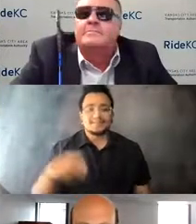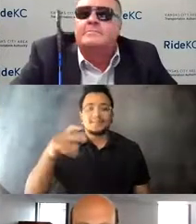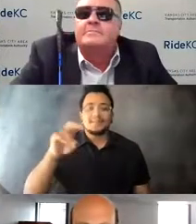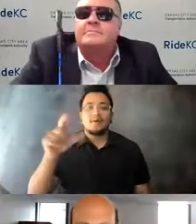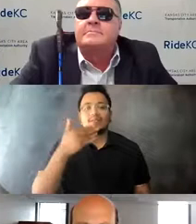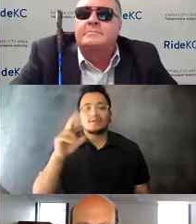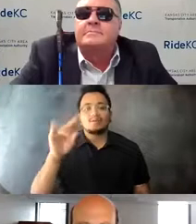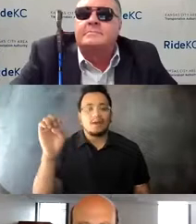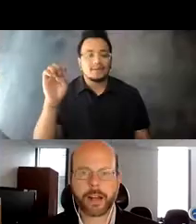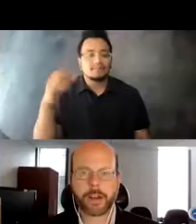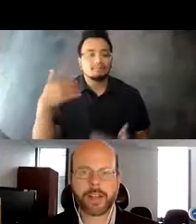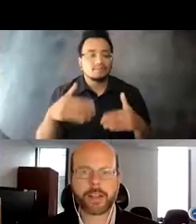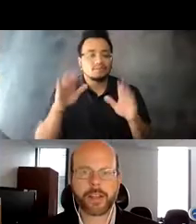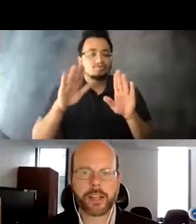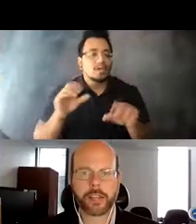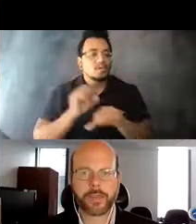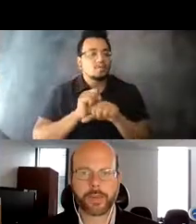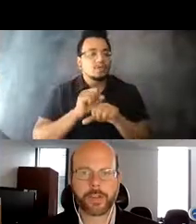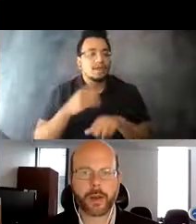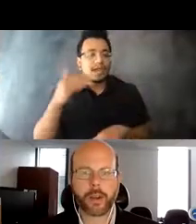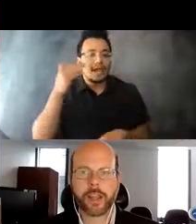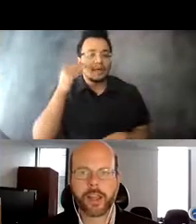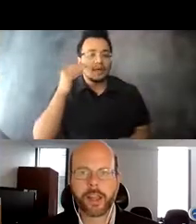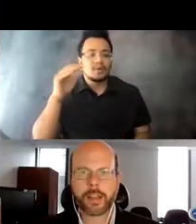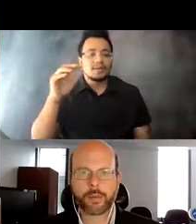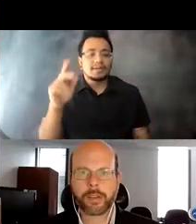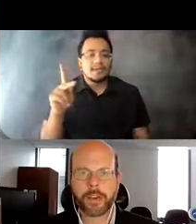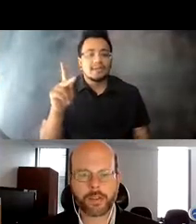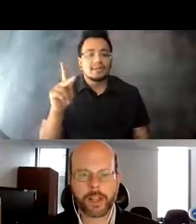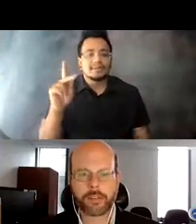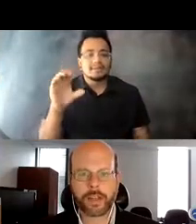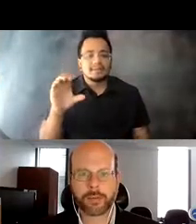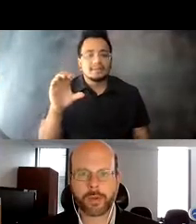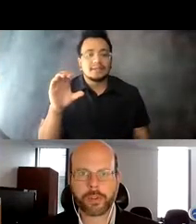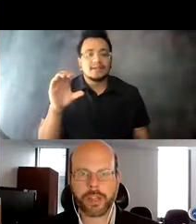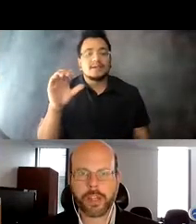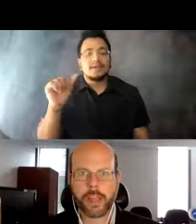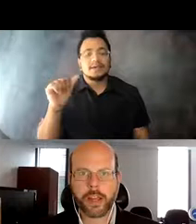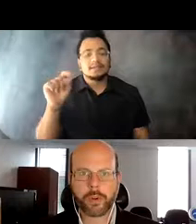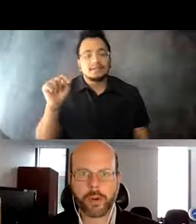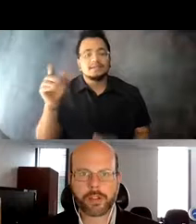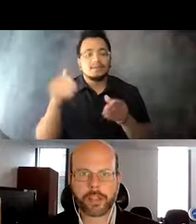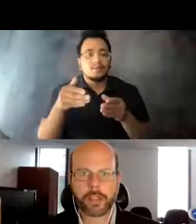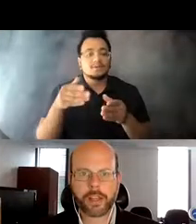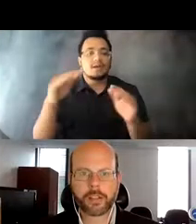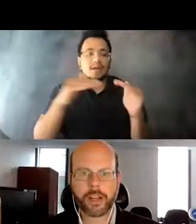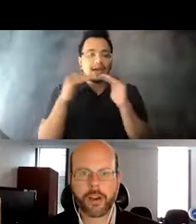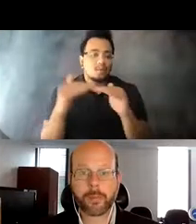15:04:56 And great work and I know KCATA's focus on equity has fostered a lot of customer loyalty across the Kansas City area.